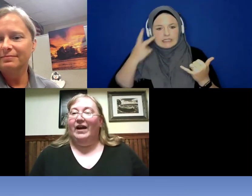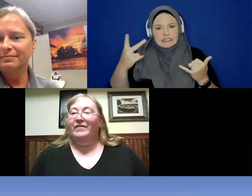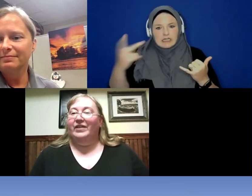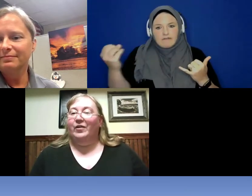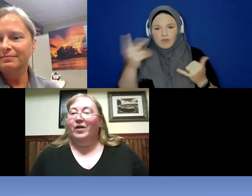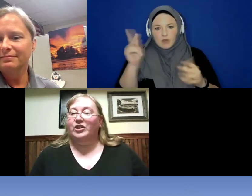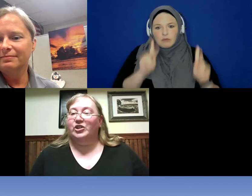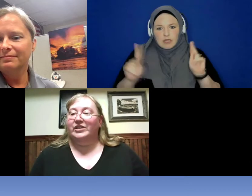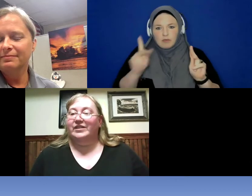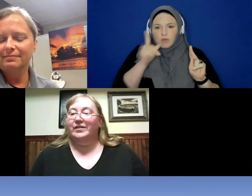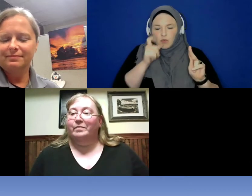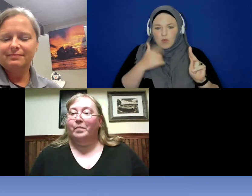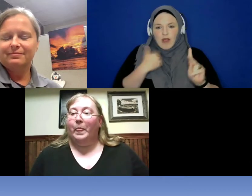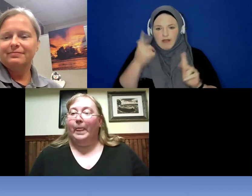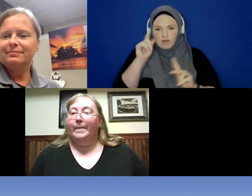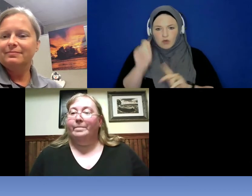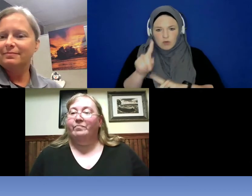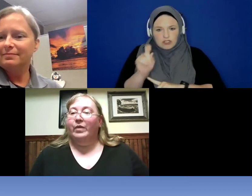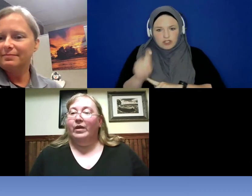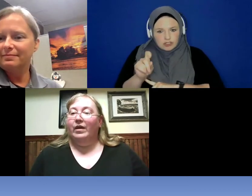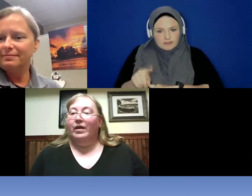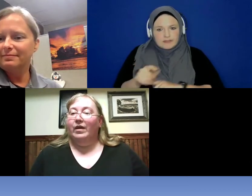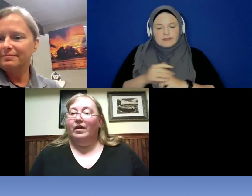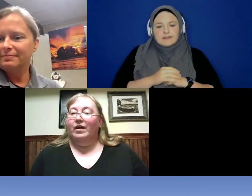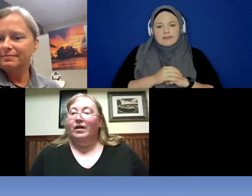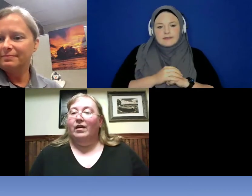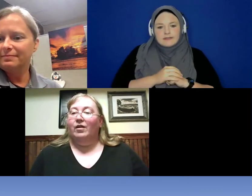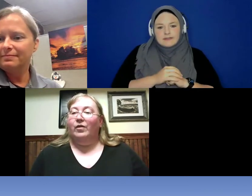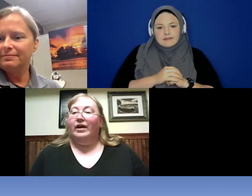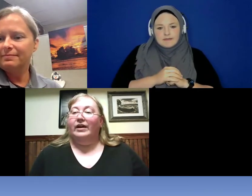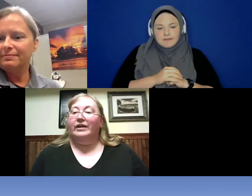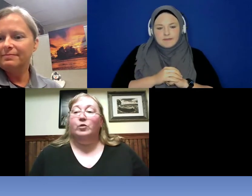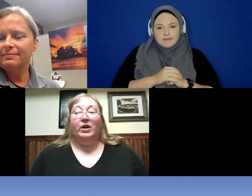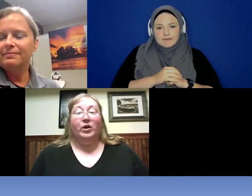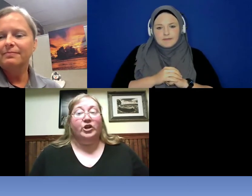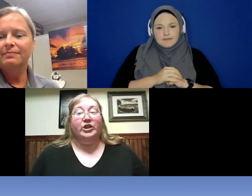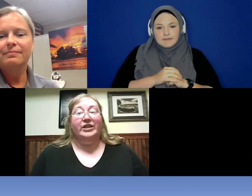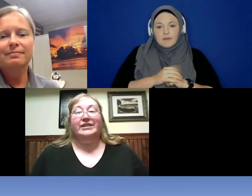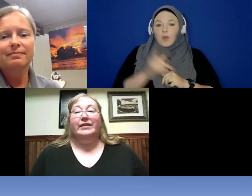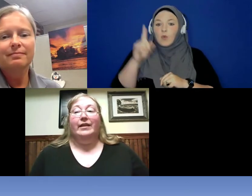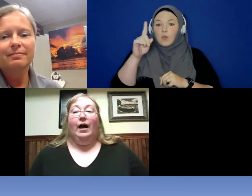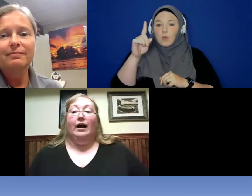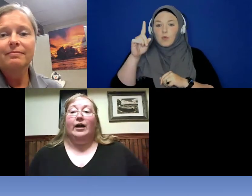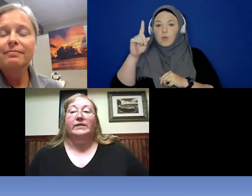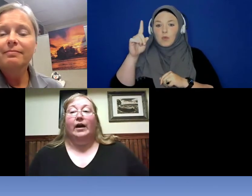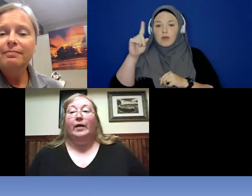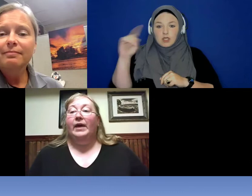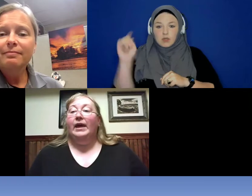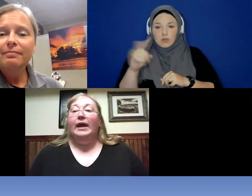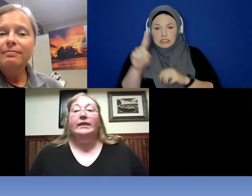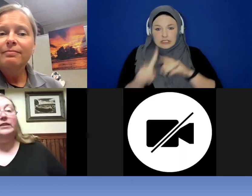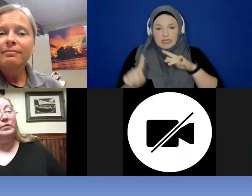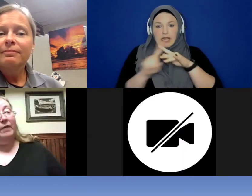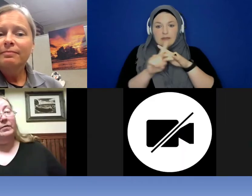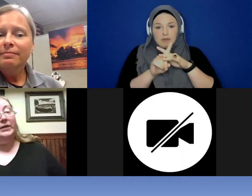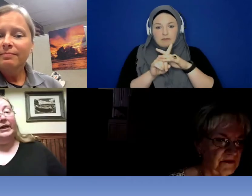having questions. Okay. Because one question that comes up this is probably a